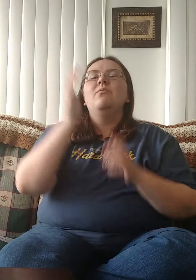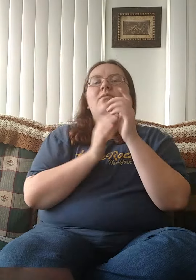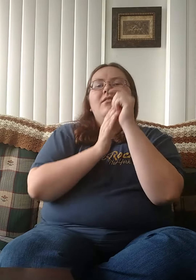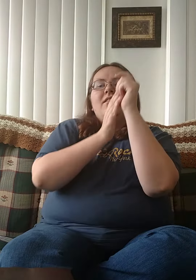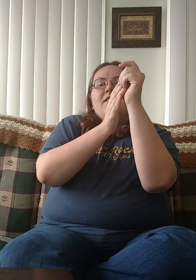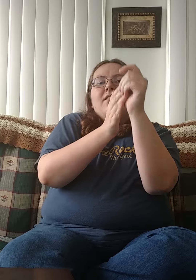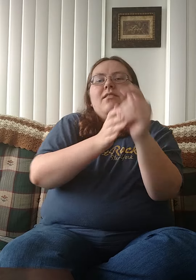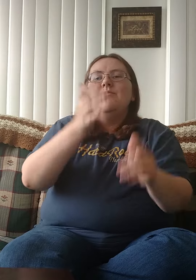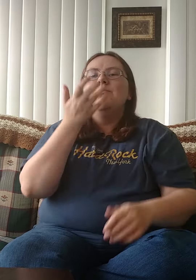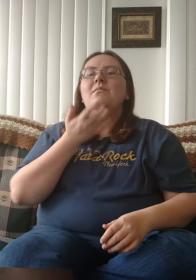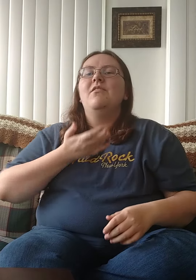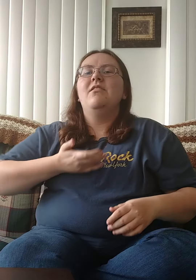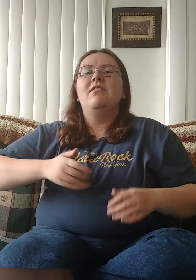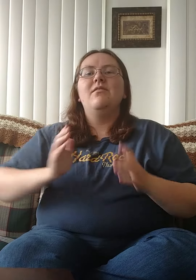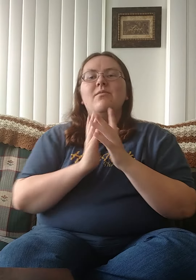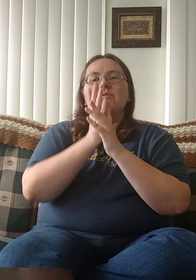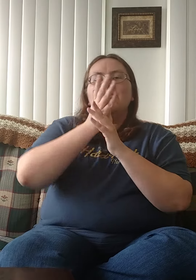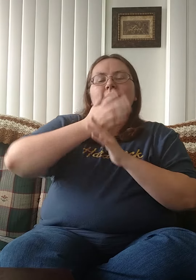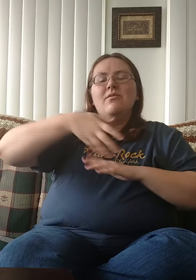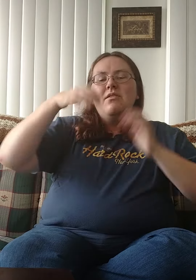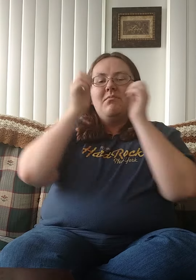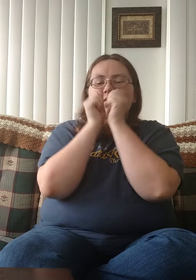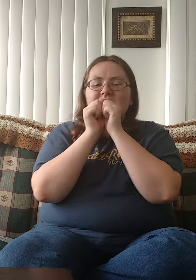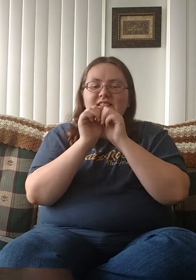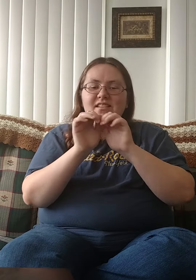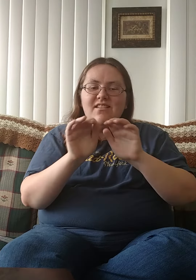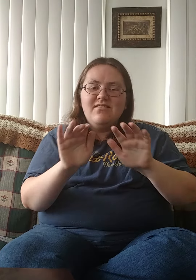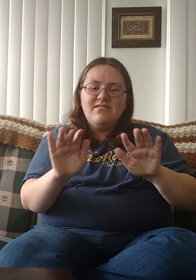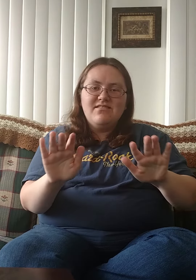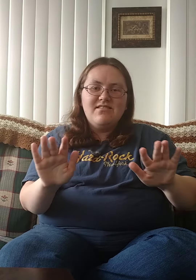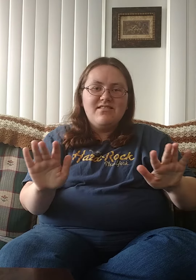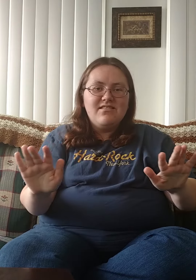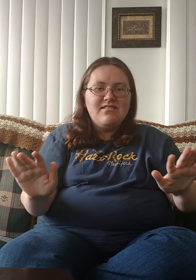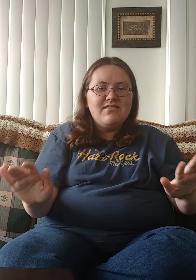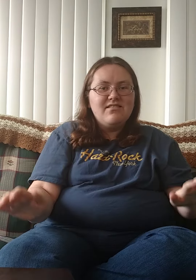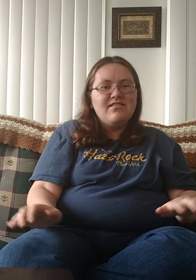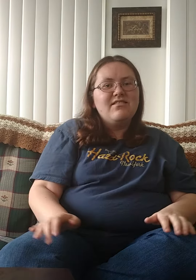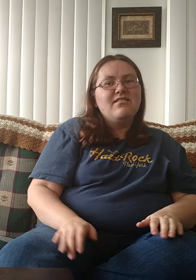You lead me through the blessings